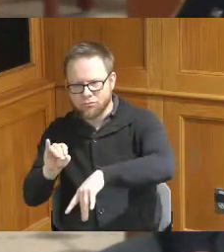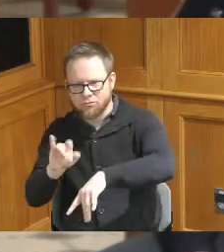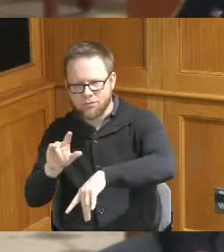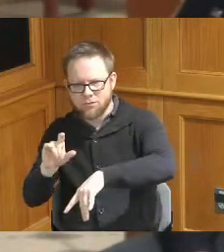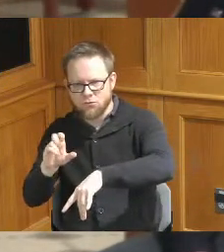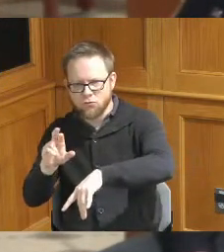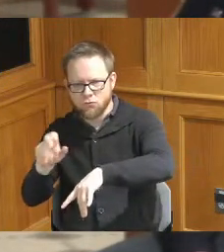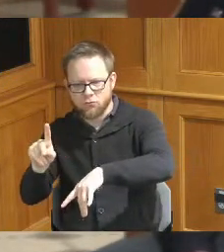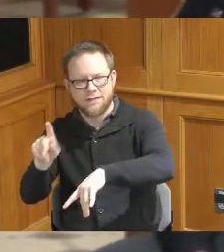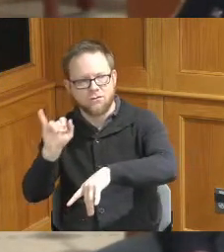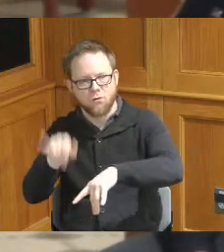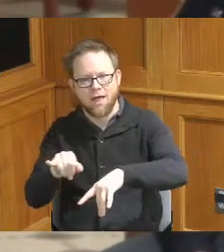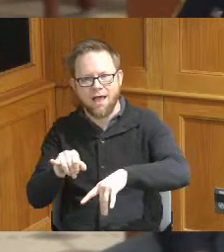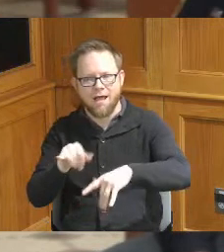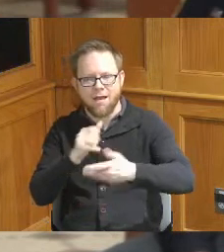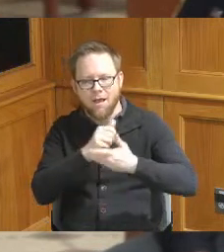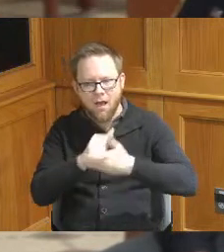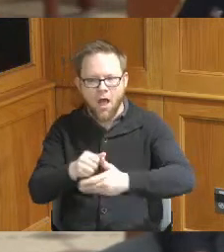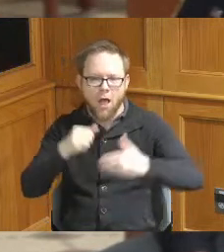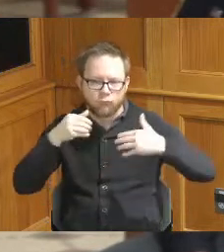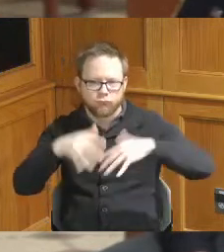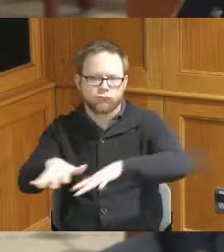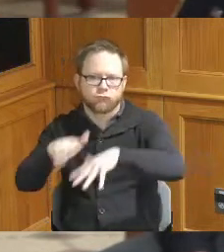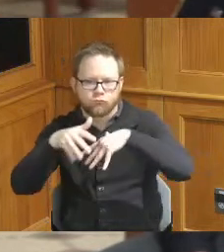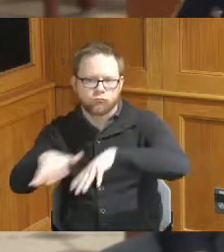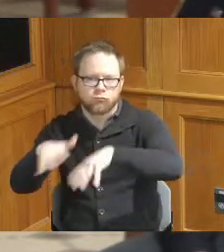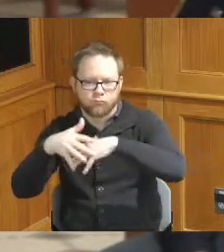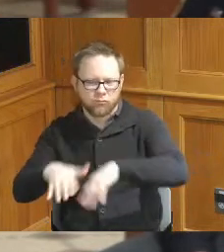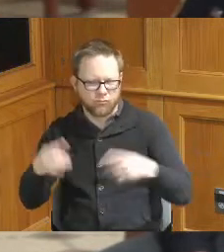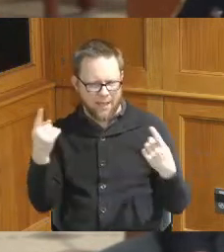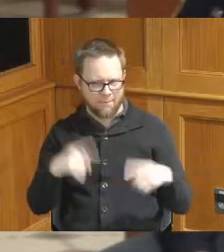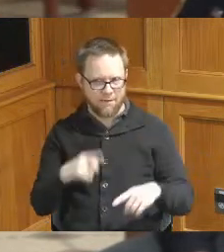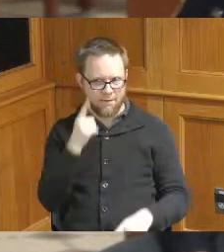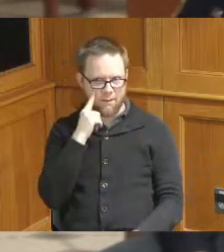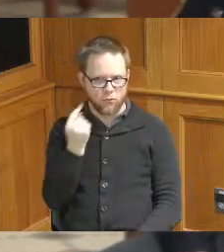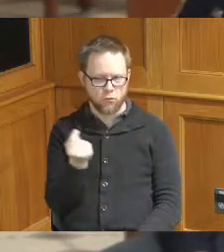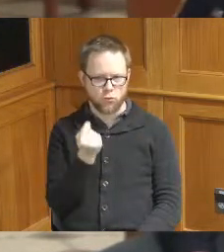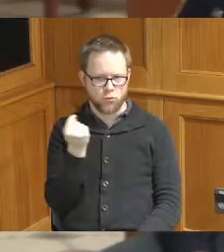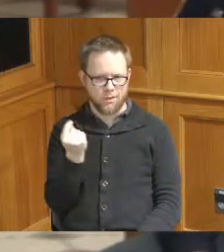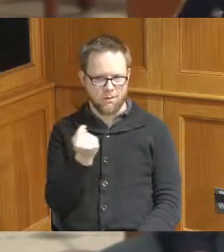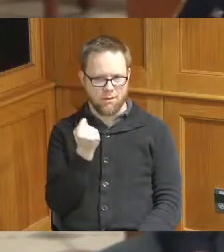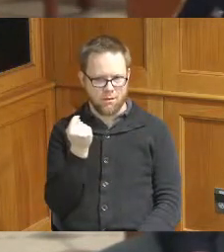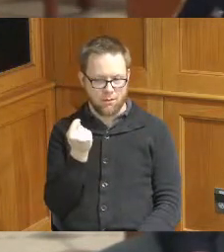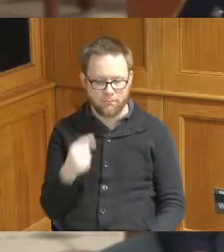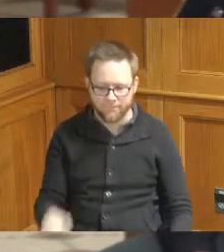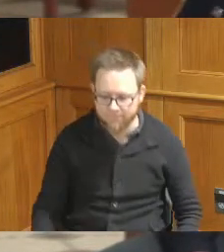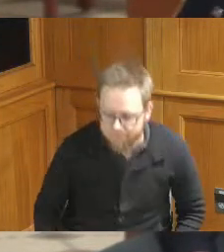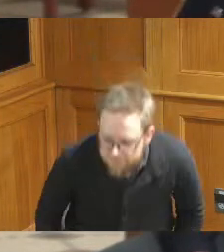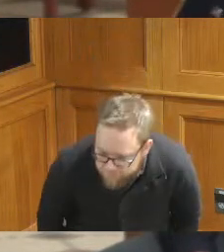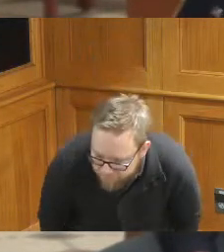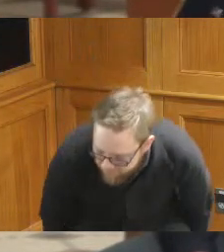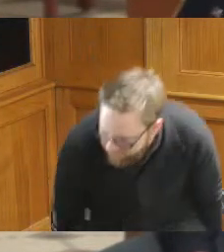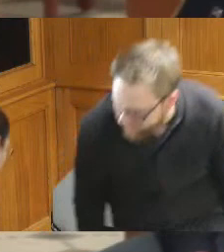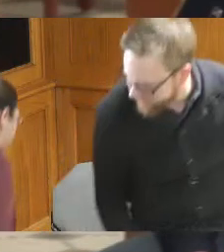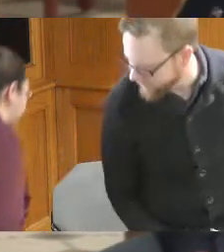flow and flushing I believe that was on Tuesday so the other thing is our partners at the Mill